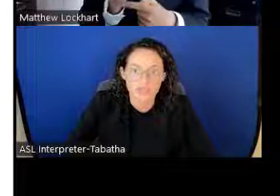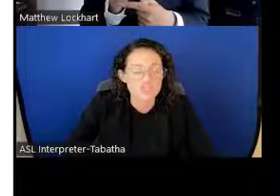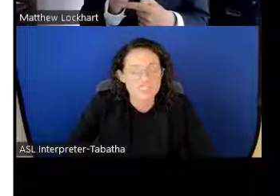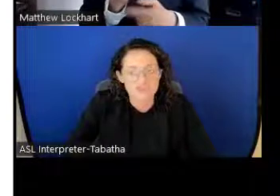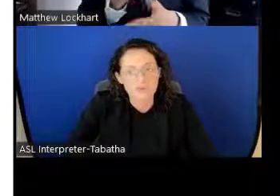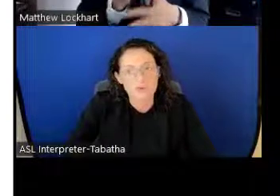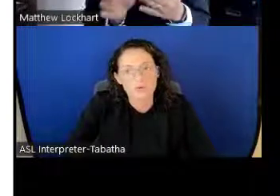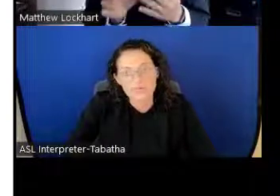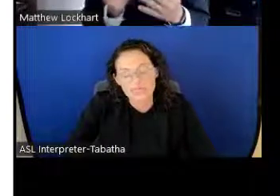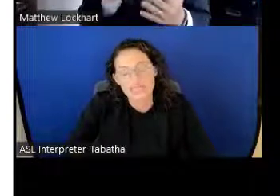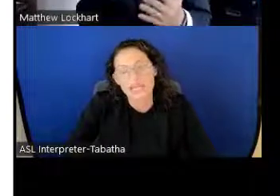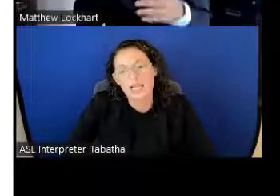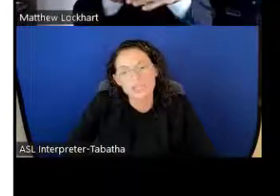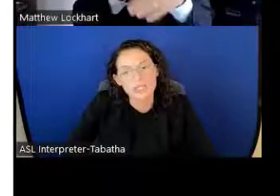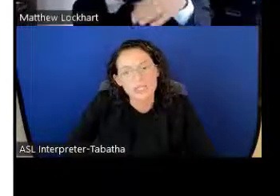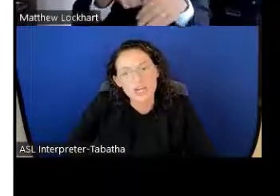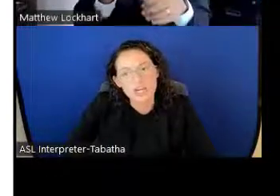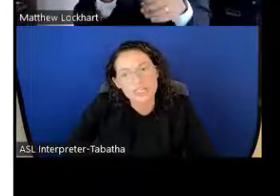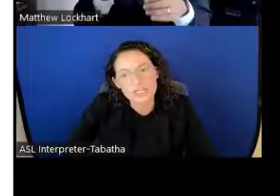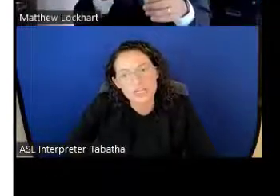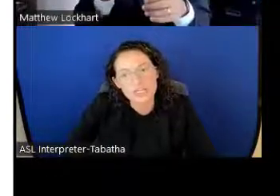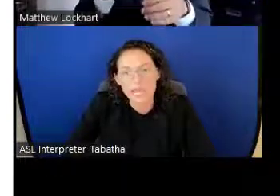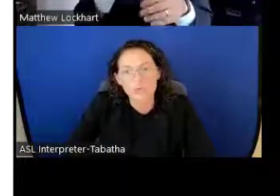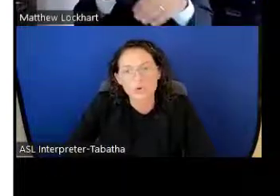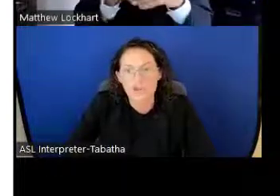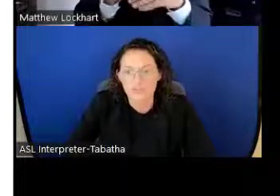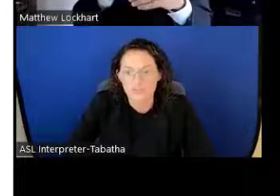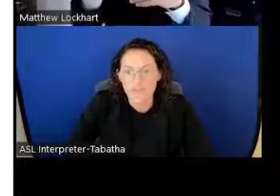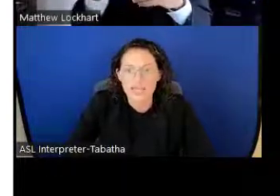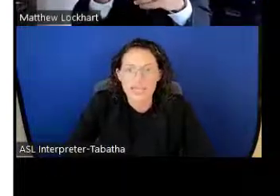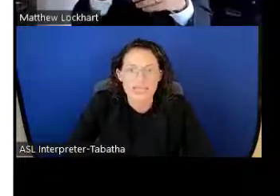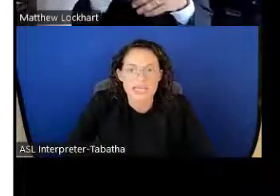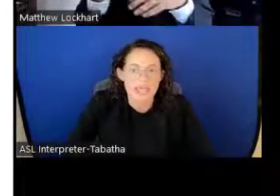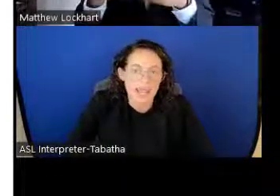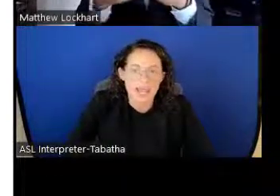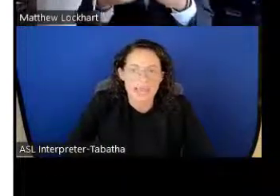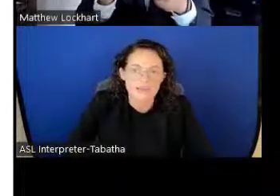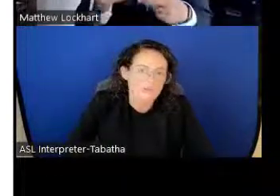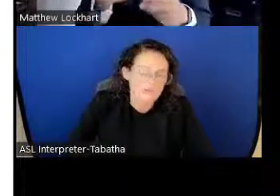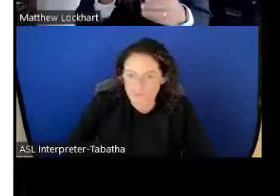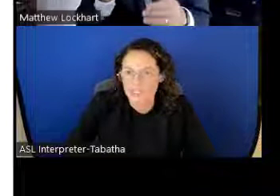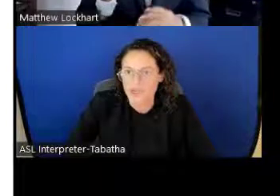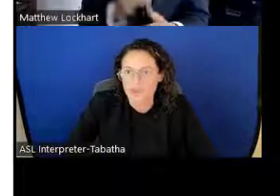You just have to be able to meet the eligibility criteria, and I will cover that in a further slide.